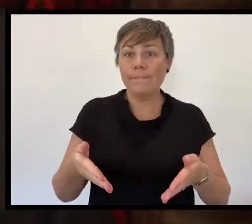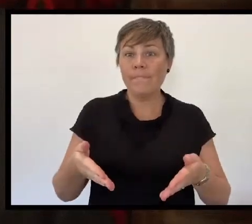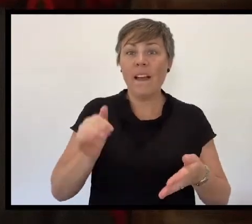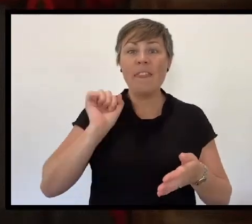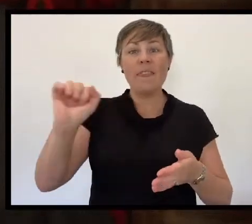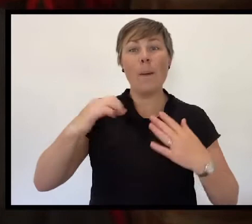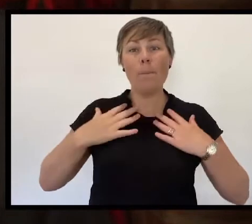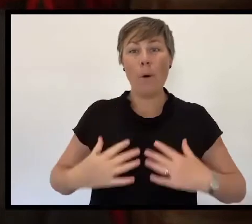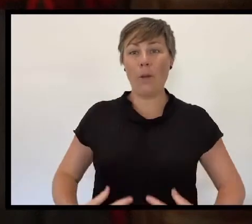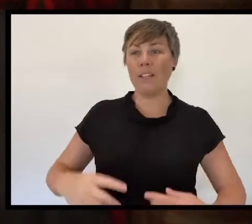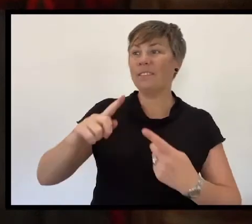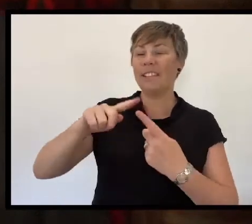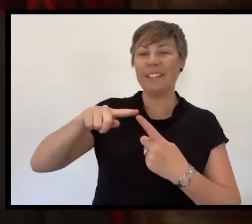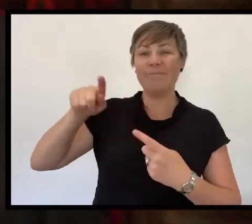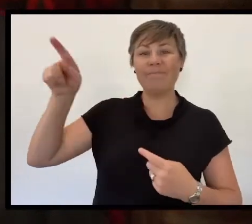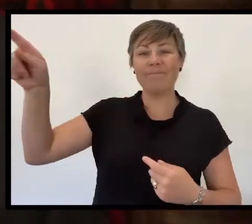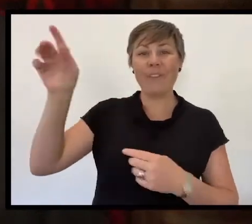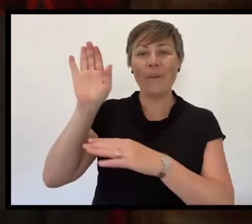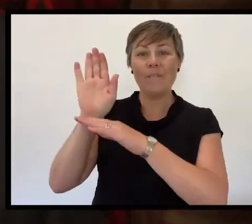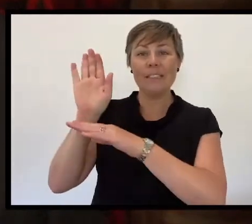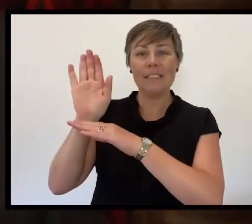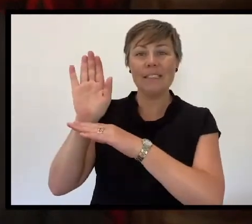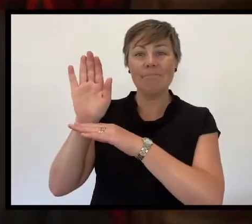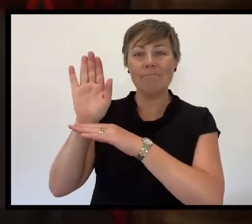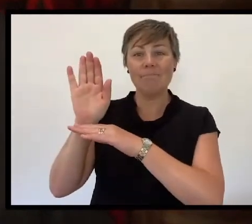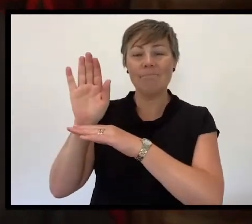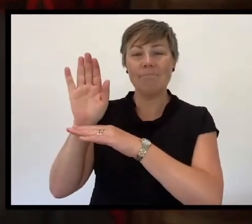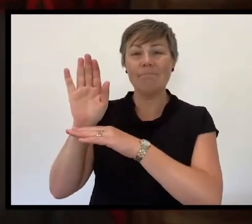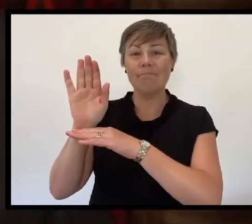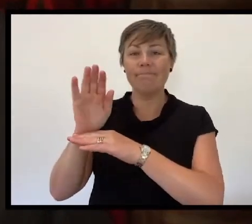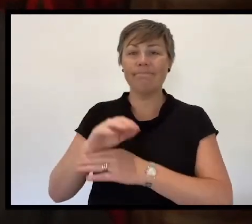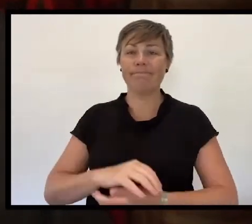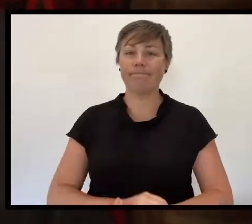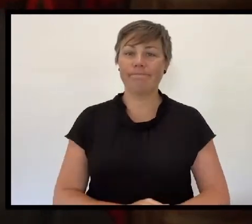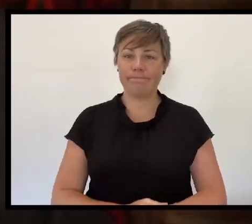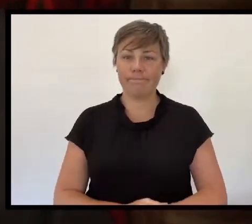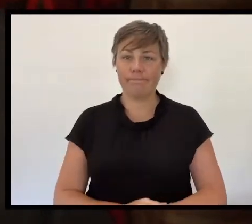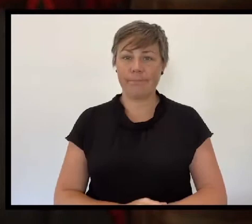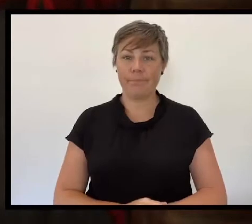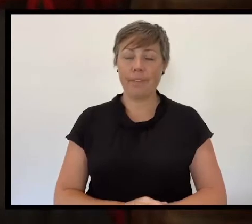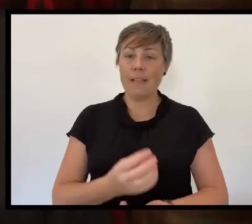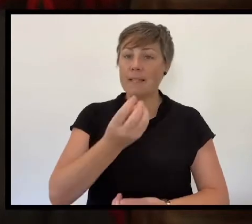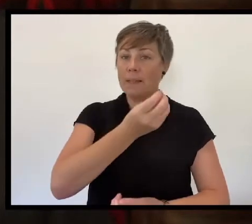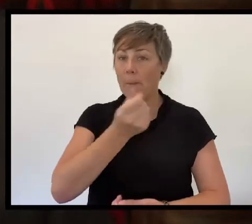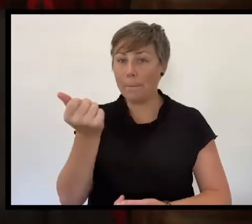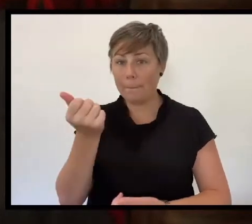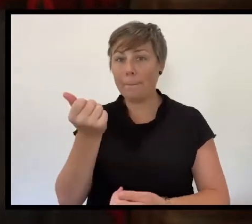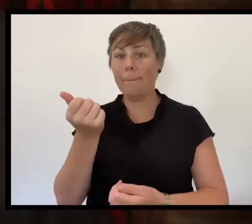no headstone. Their bodies reclaimed by the earth and the sea far away.